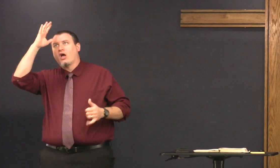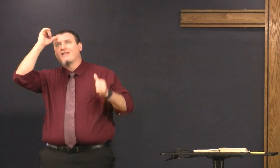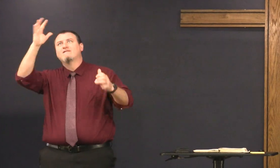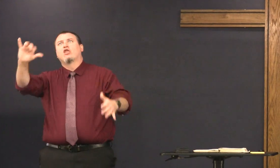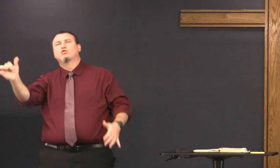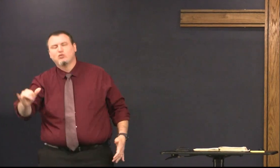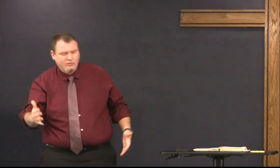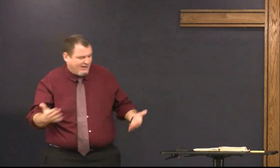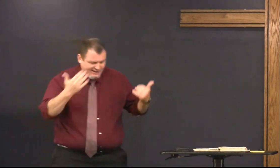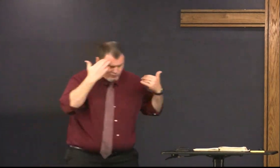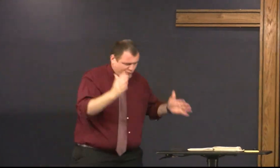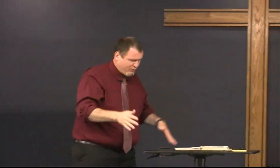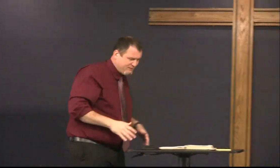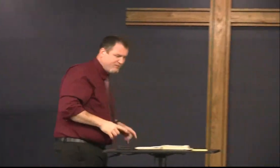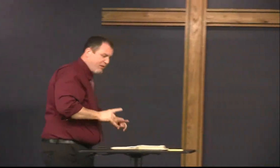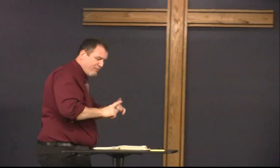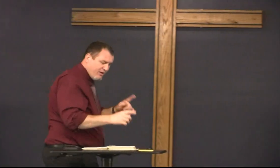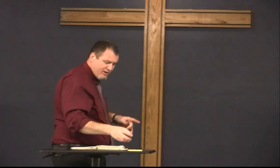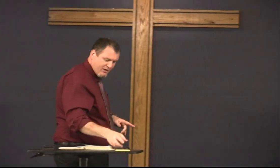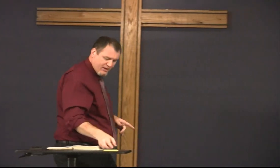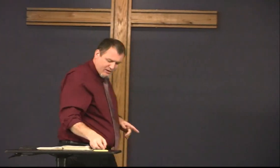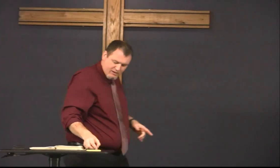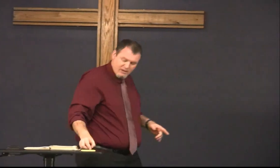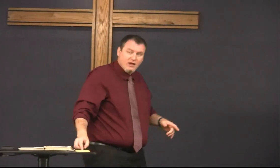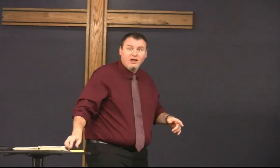was disappointed in Jesus now I have to be disappointed God the Father too